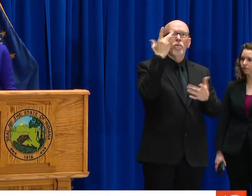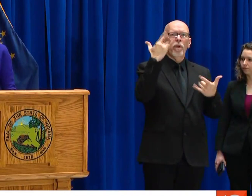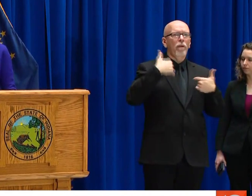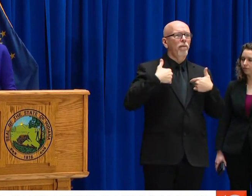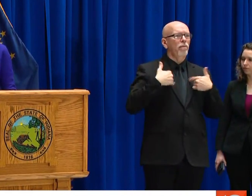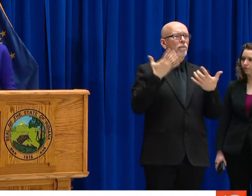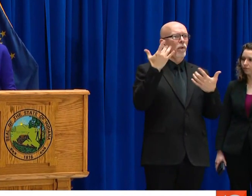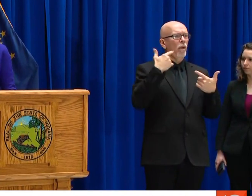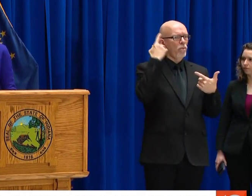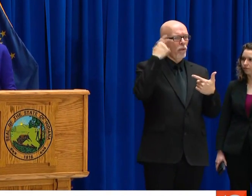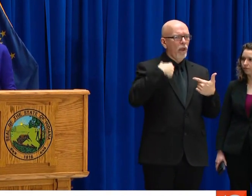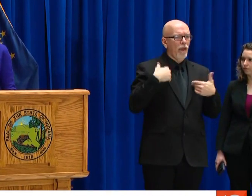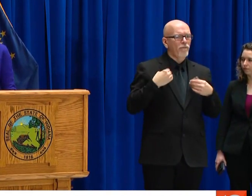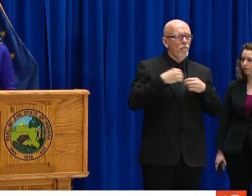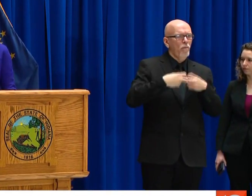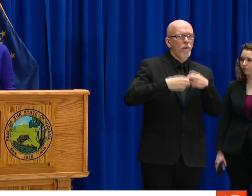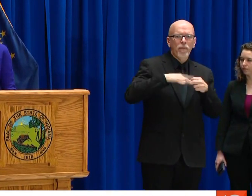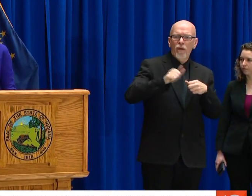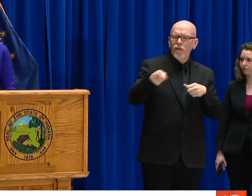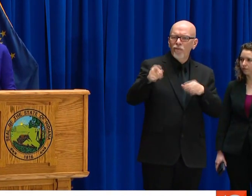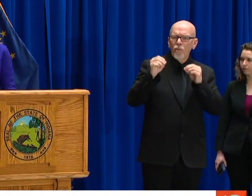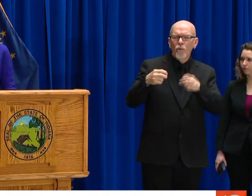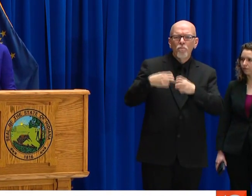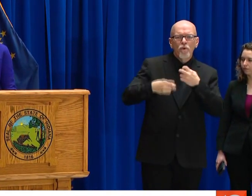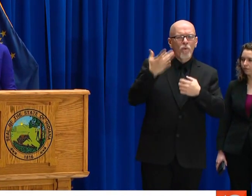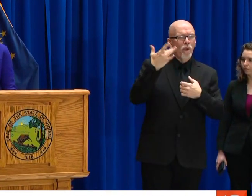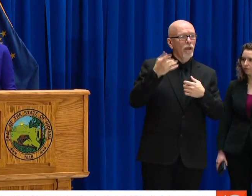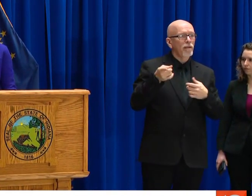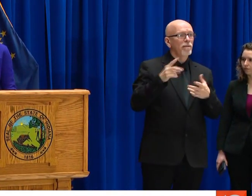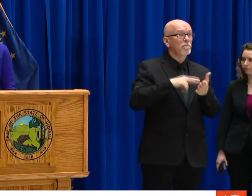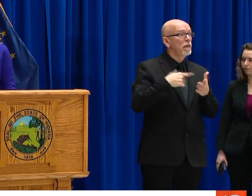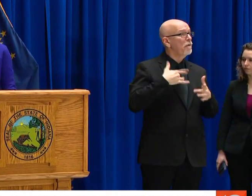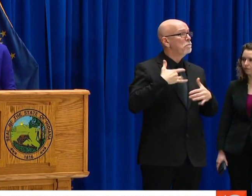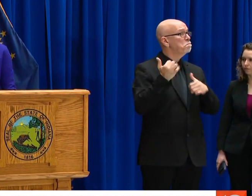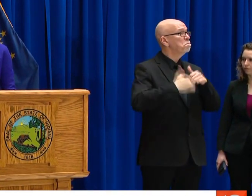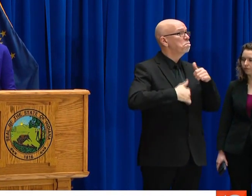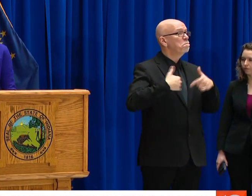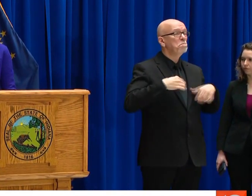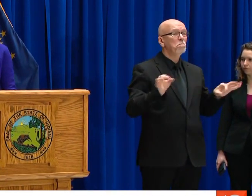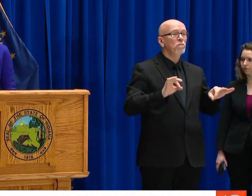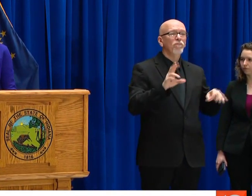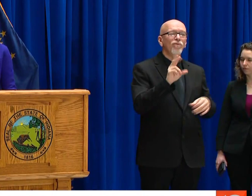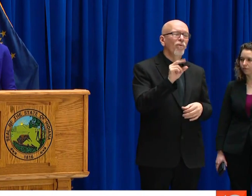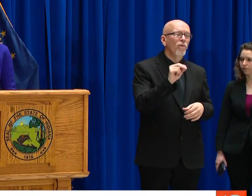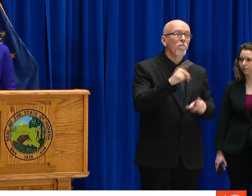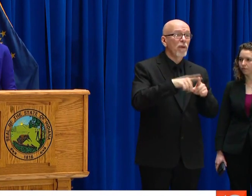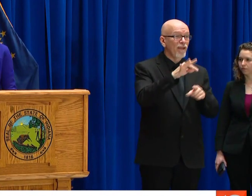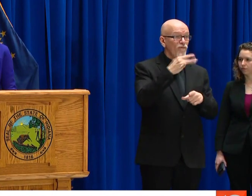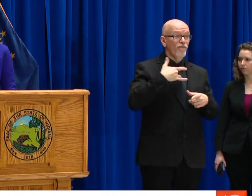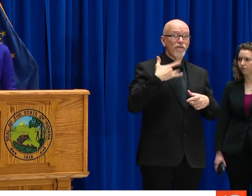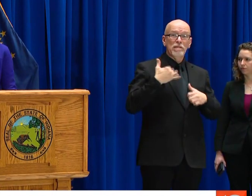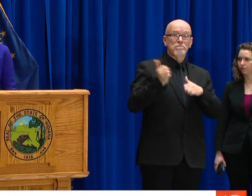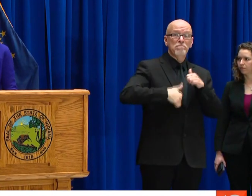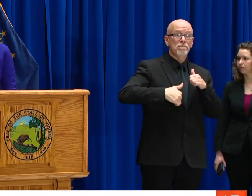DISEASE OUTBREAKS INDIVIDUALS WHO WILL SUCCUMB TO AN ILLNESS OR BECOME CRITICALLY ILL.